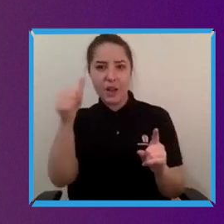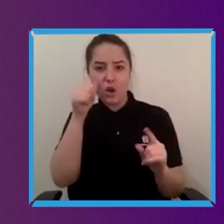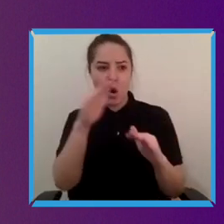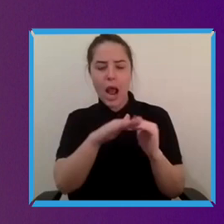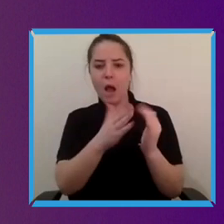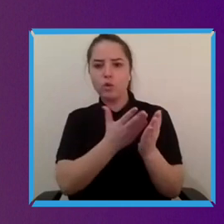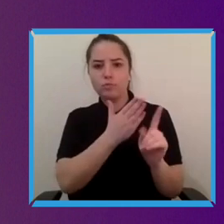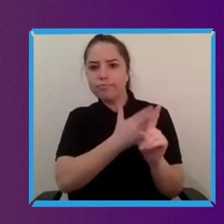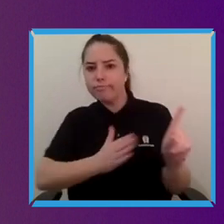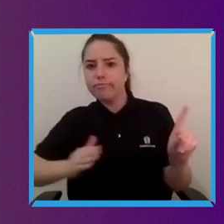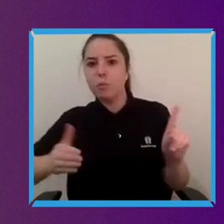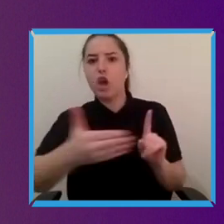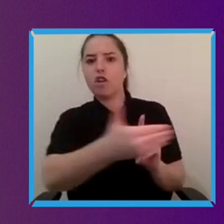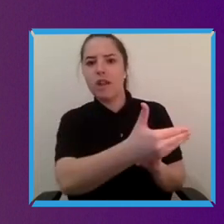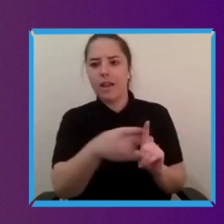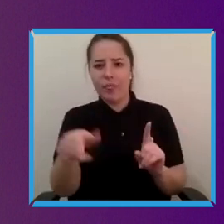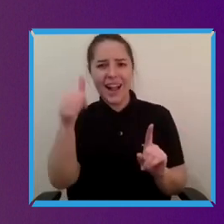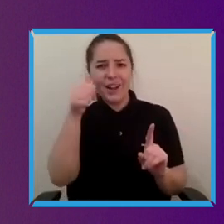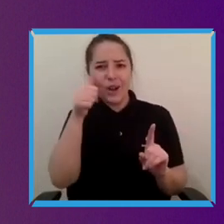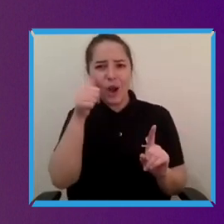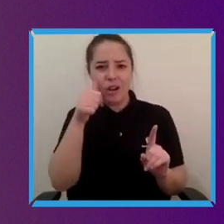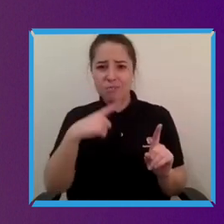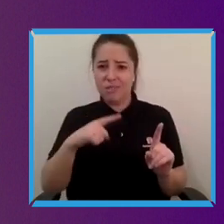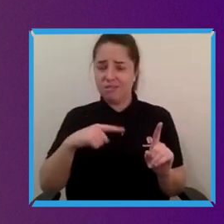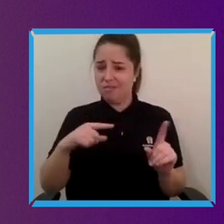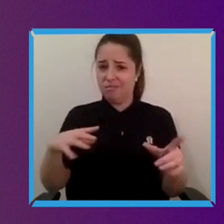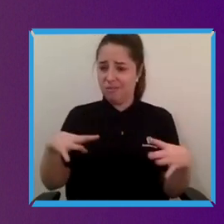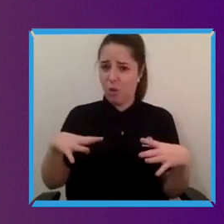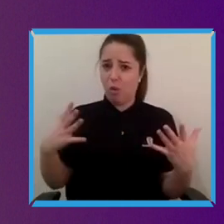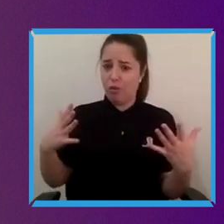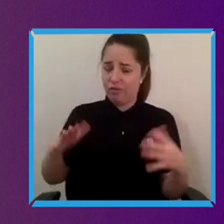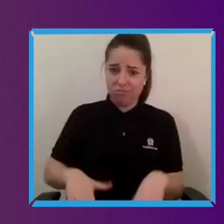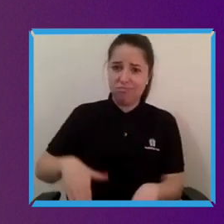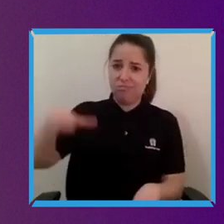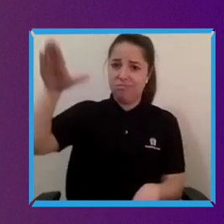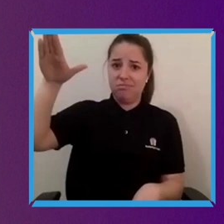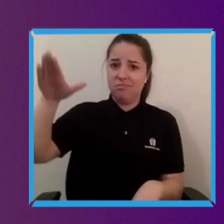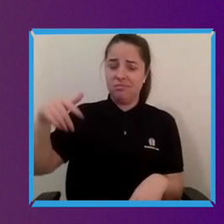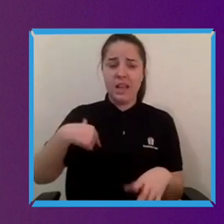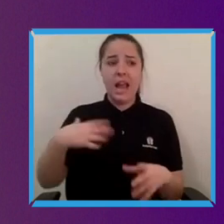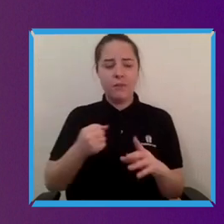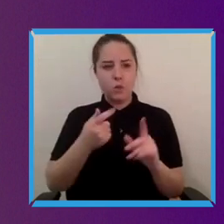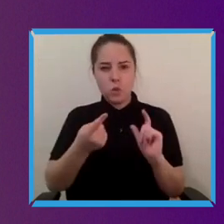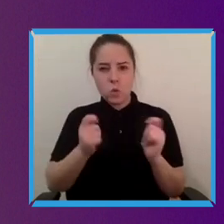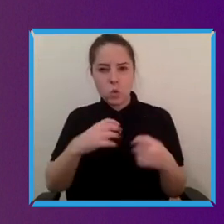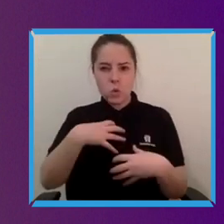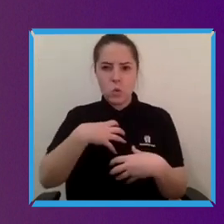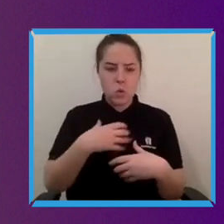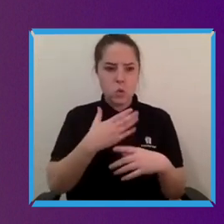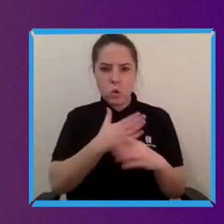we've had to do that pretty much all our lives. So they bring we bring a different kind of perspective,